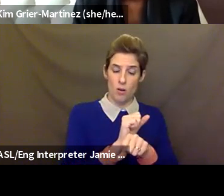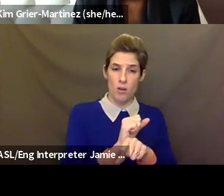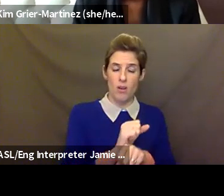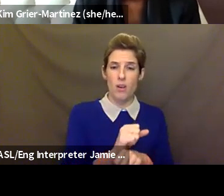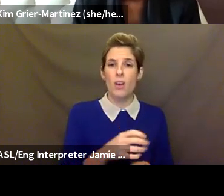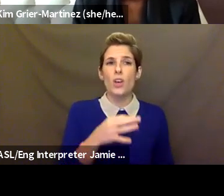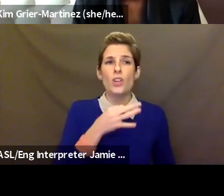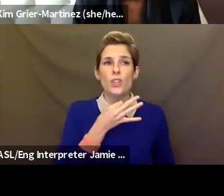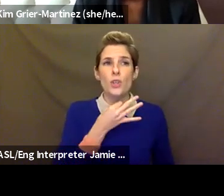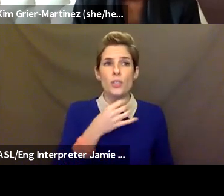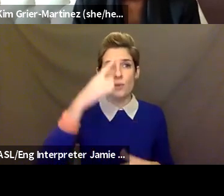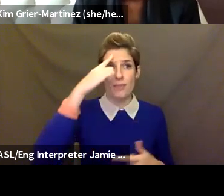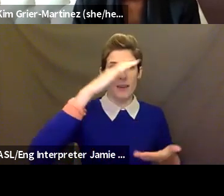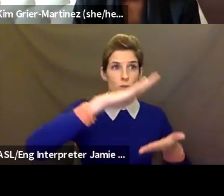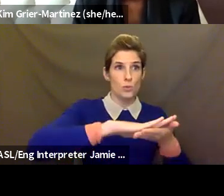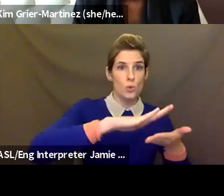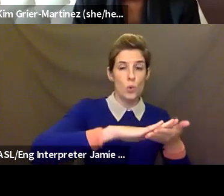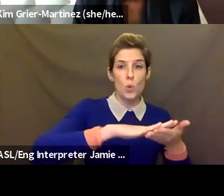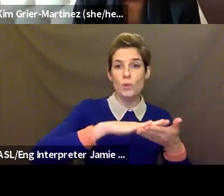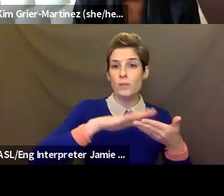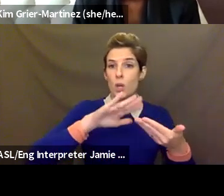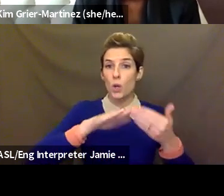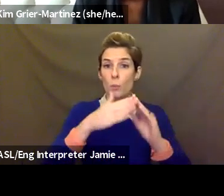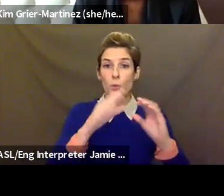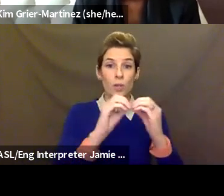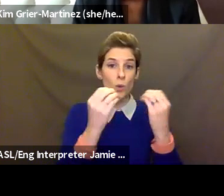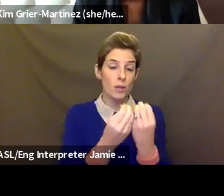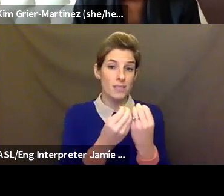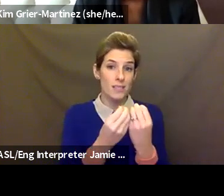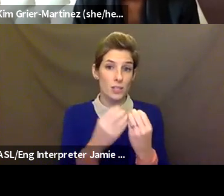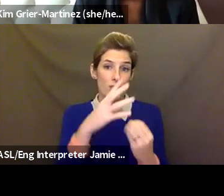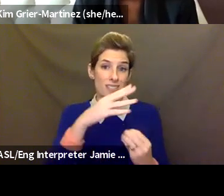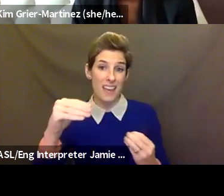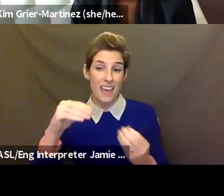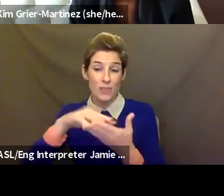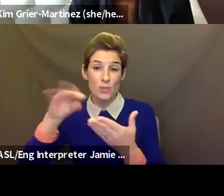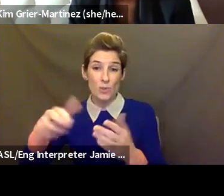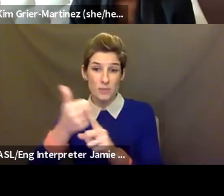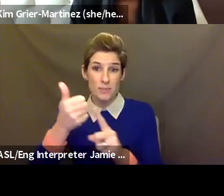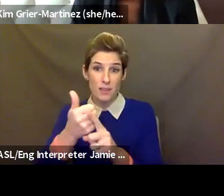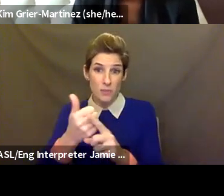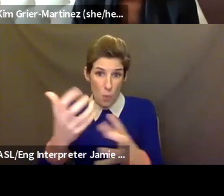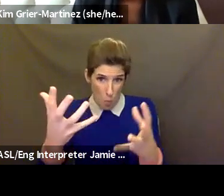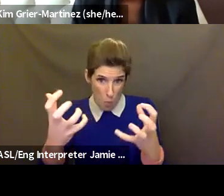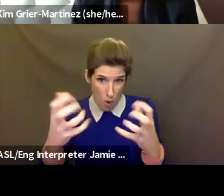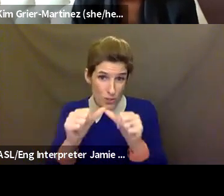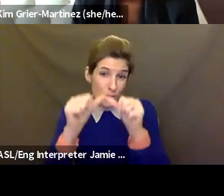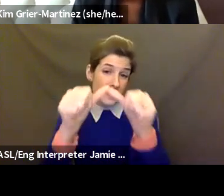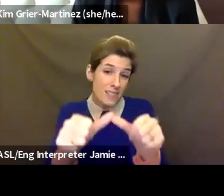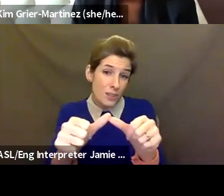community organizations in New York City and around the world are as well?" So we want to keep doing it. Do you think they want us to?